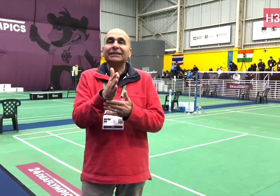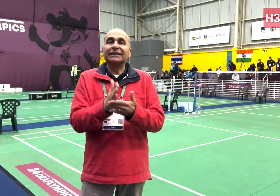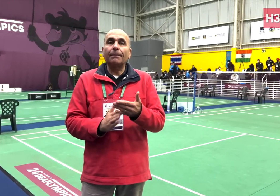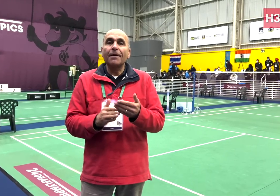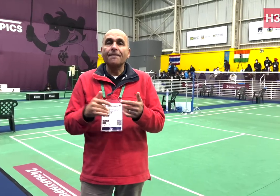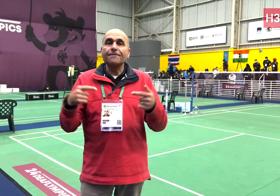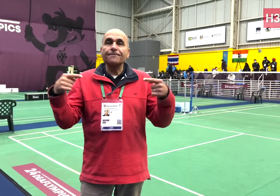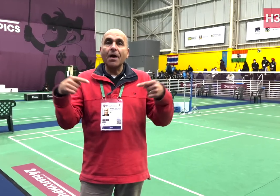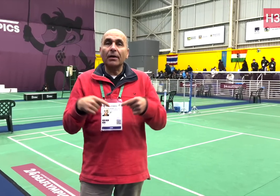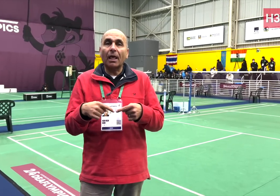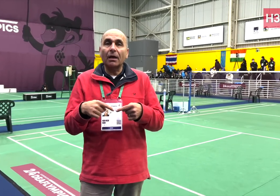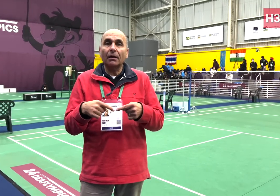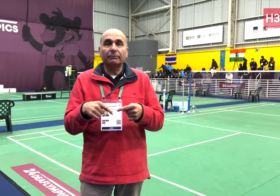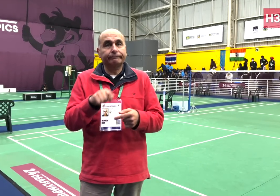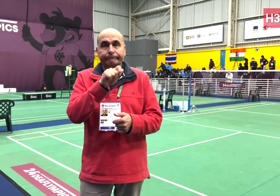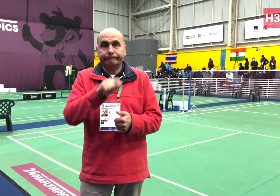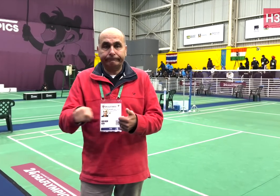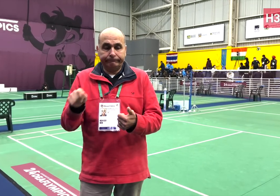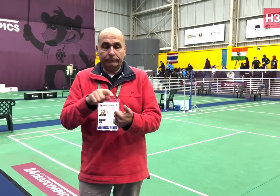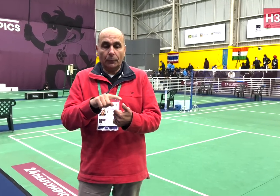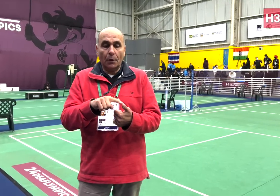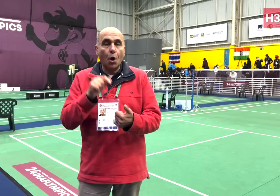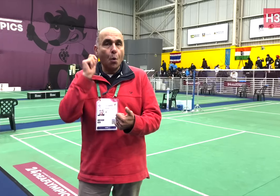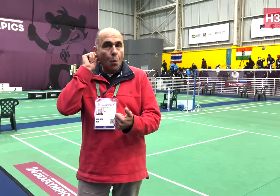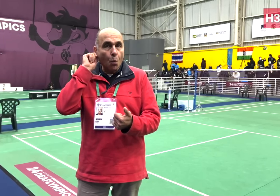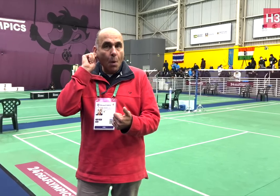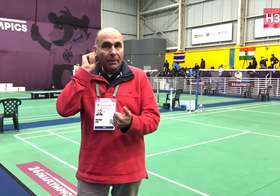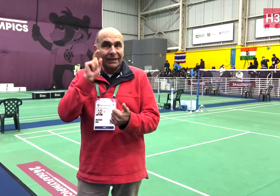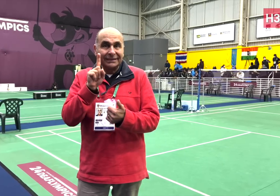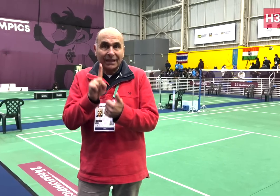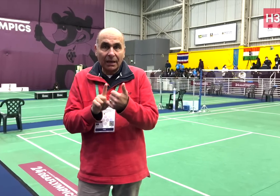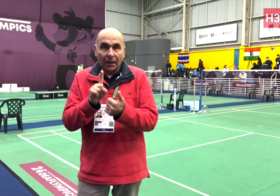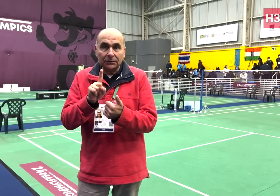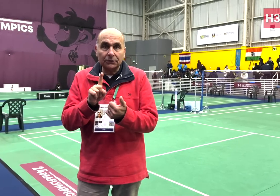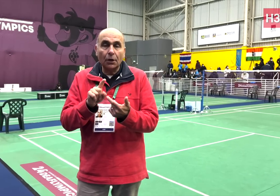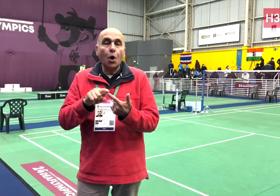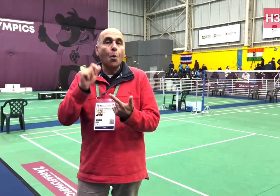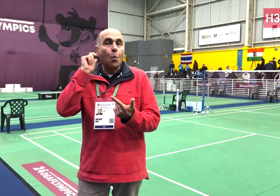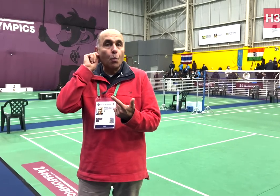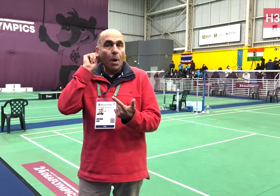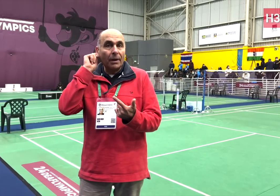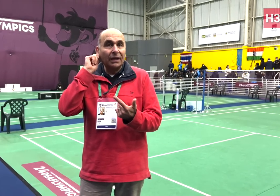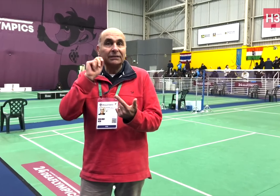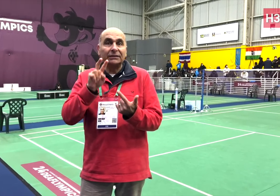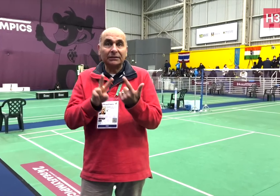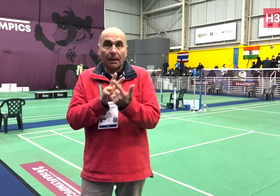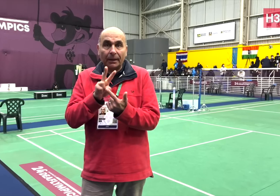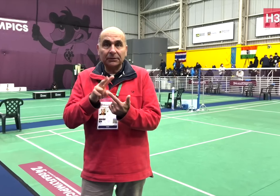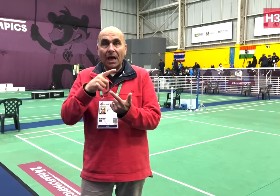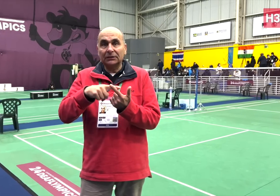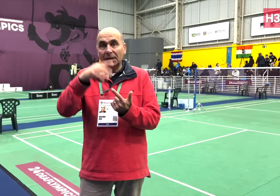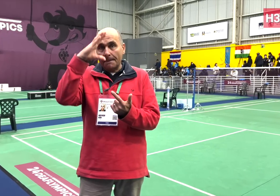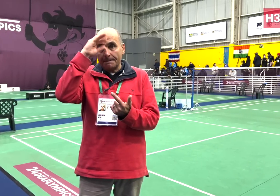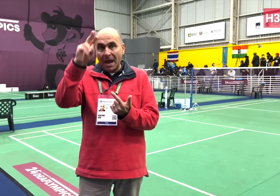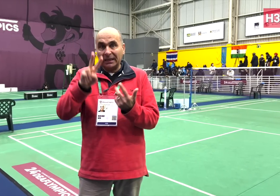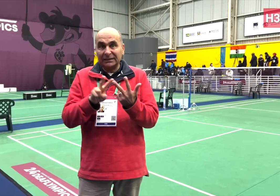to play in semi-finals- one women's singles, one women's doubles, and one men’s doubles.